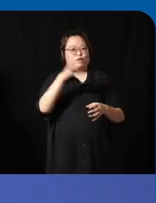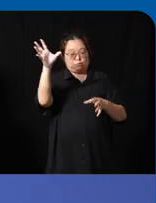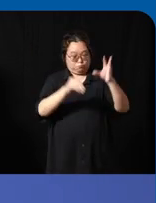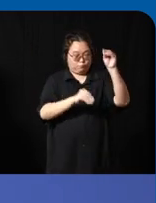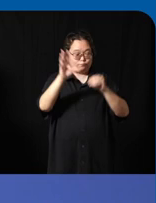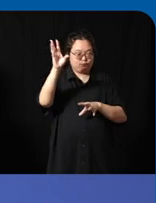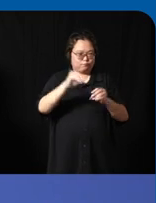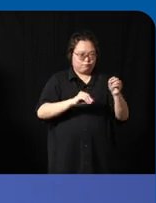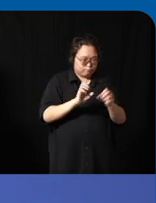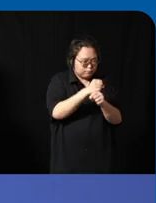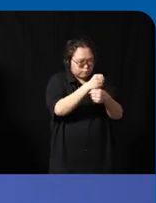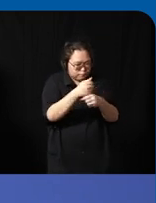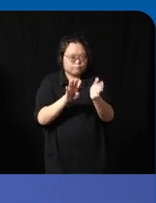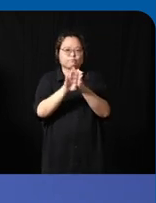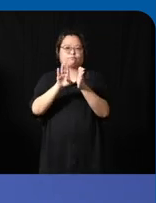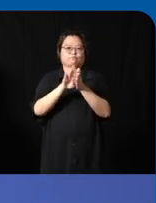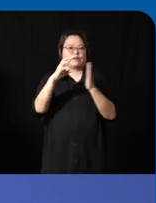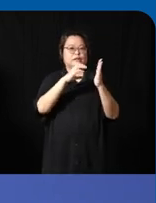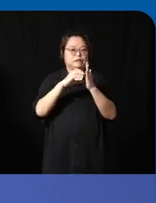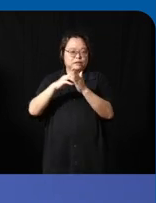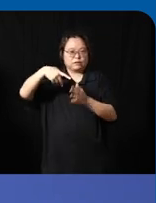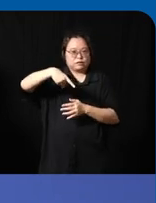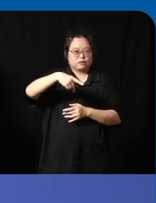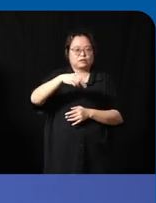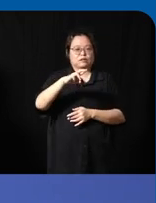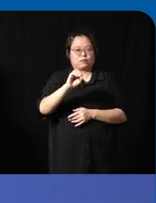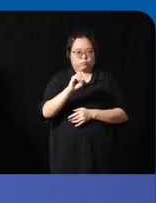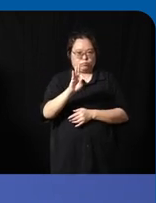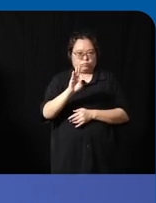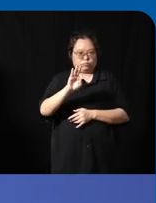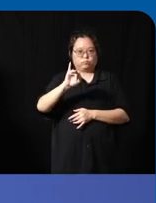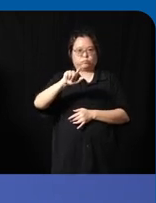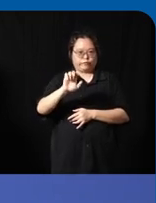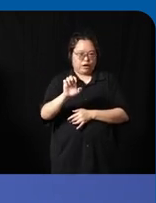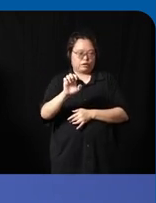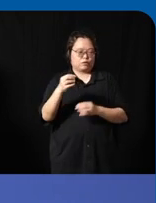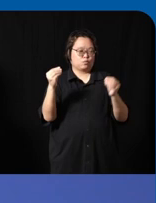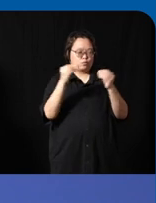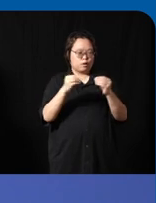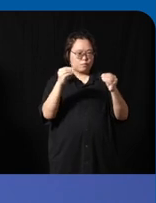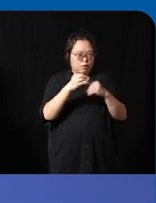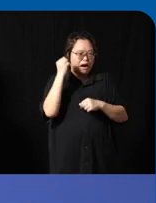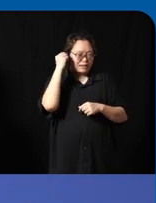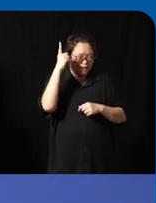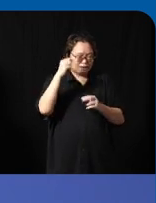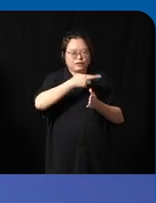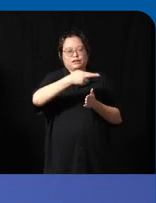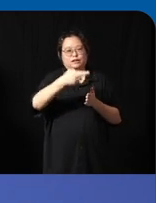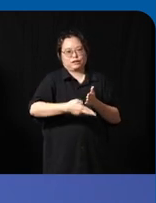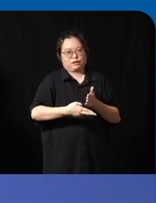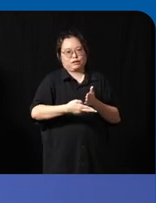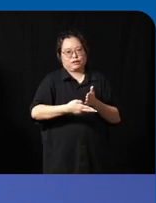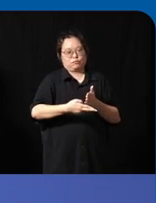we create we develop the city profile and create a um a more comprehensive result so from our uh